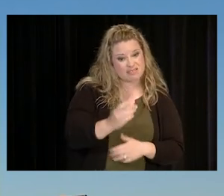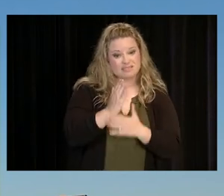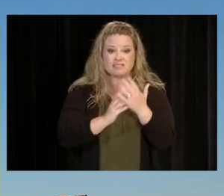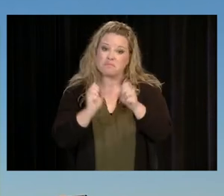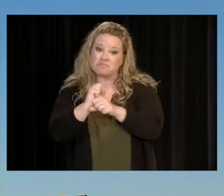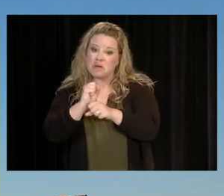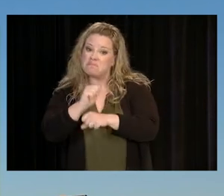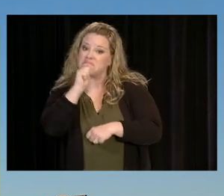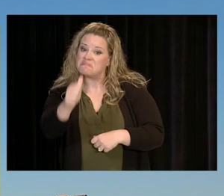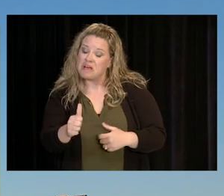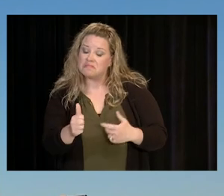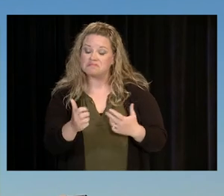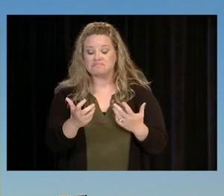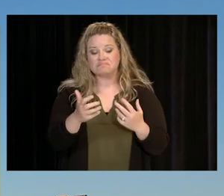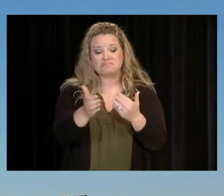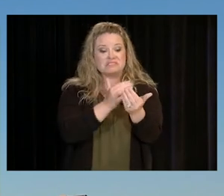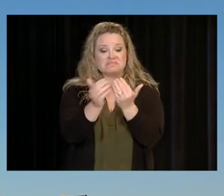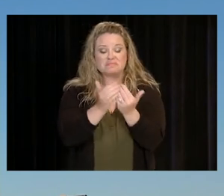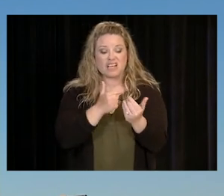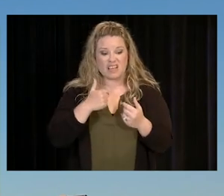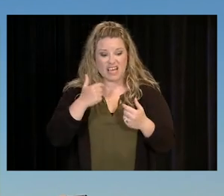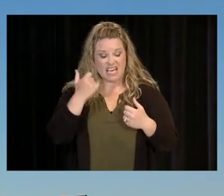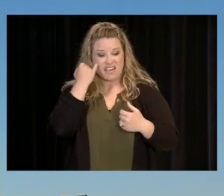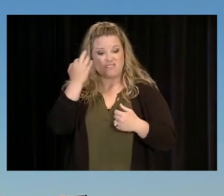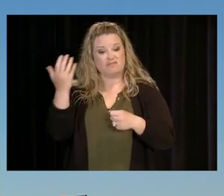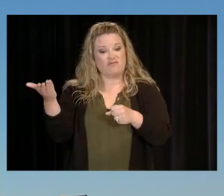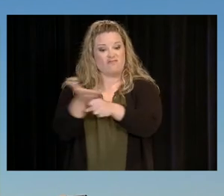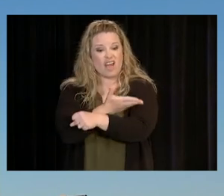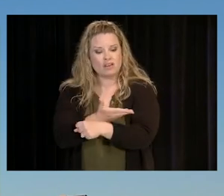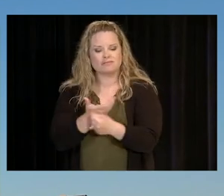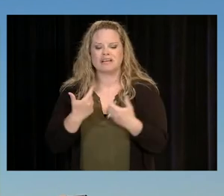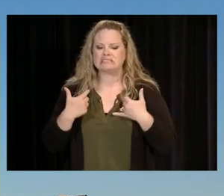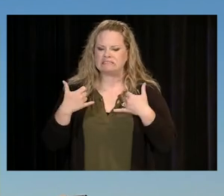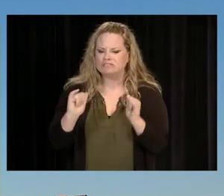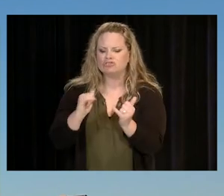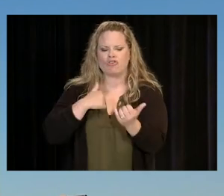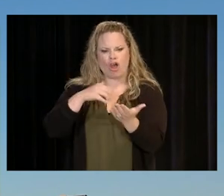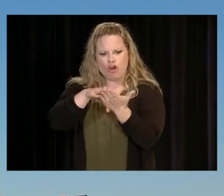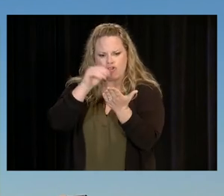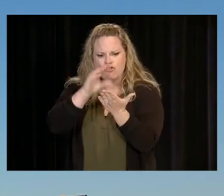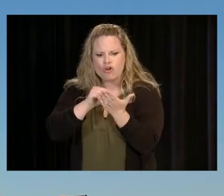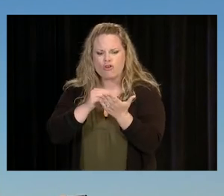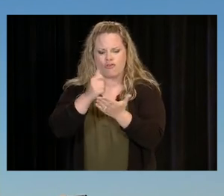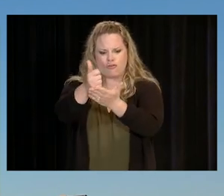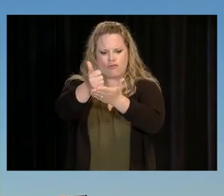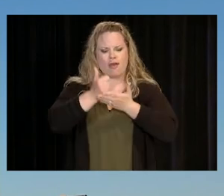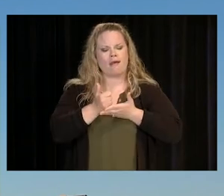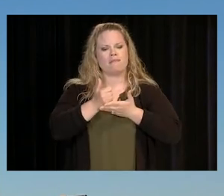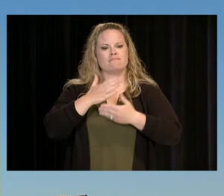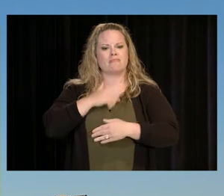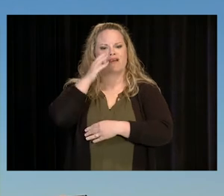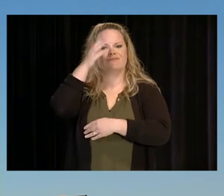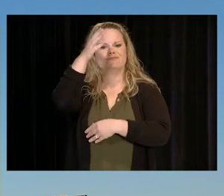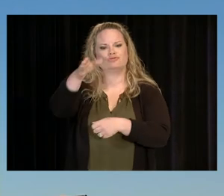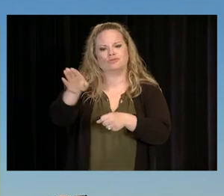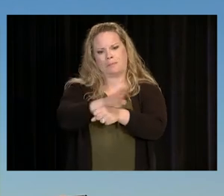BUT IN EVERY SINGLE ONE OF THEM EVEN THE ONES I GOT FIRED FROM, I LEARNED SO MUCH THAT HELPED ME IN MY FUTURE BUSINESSES.